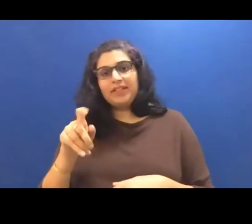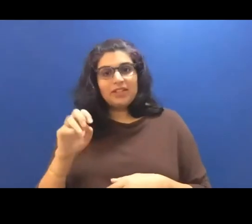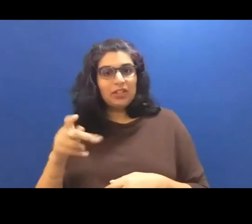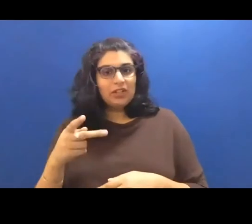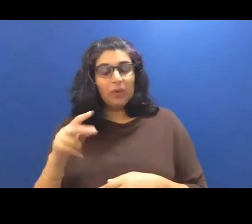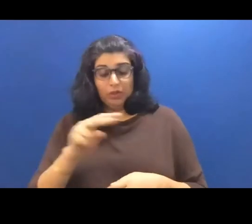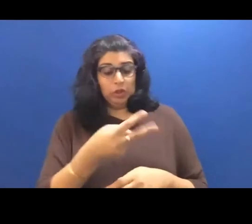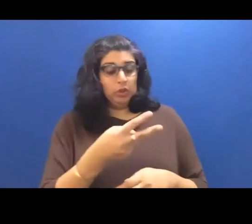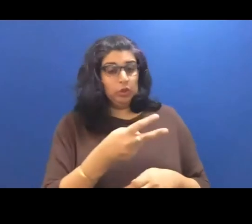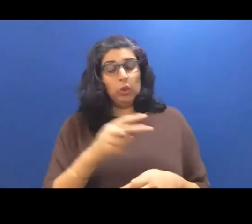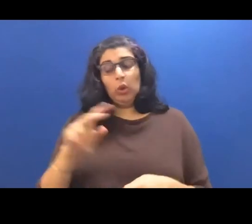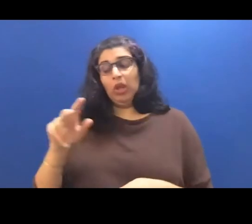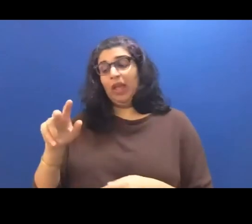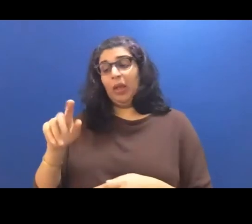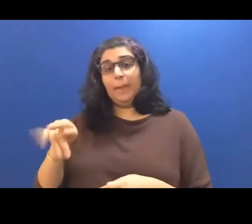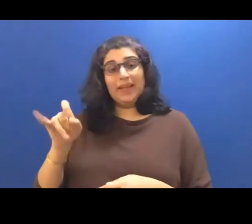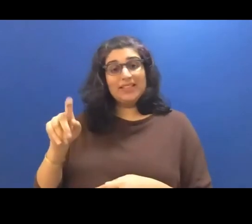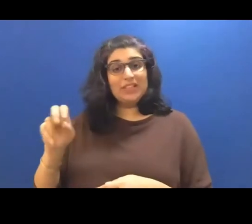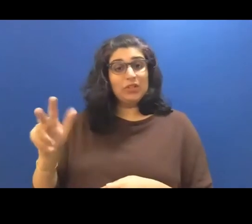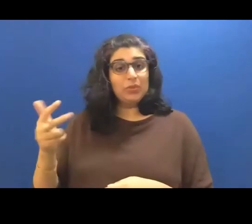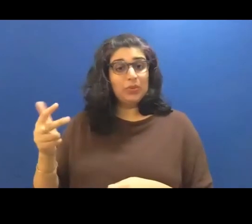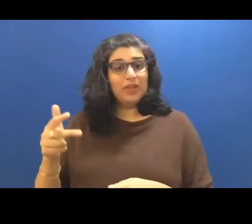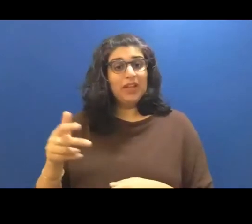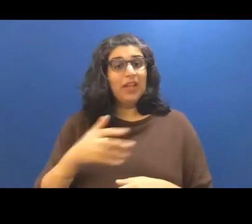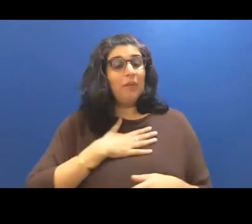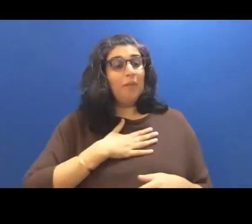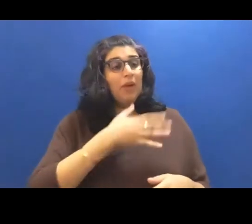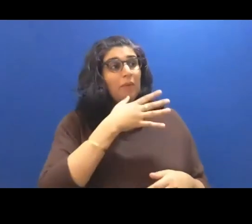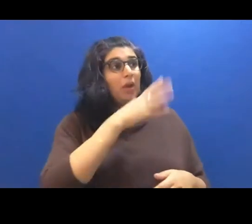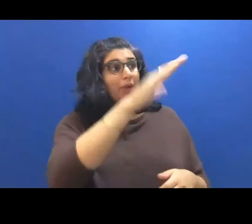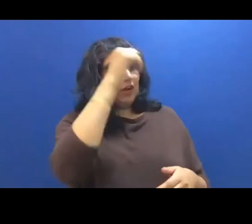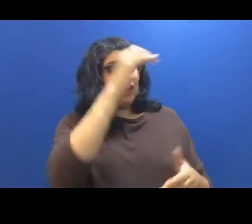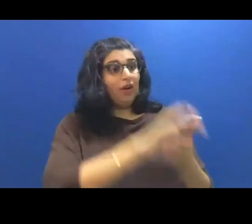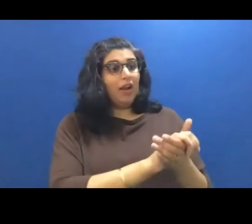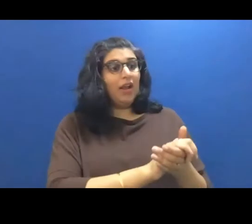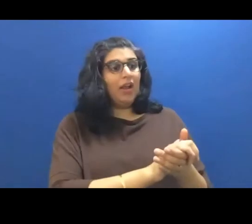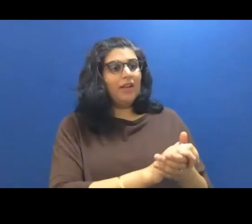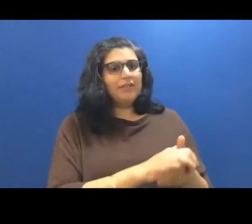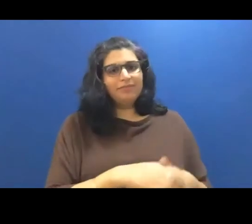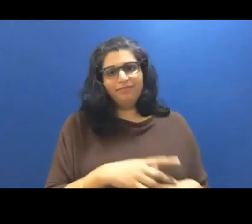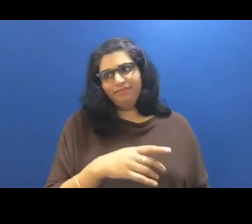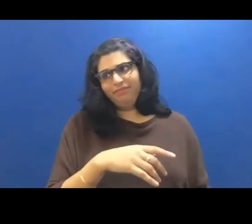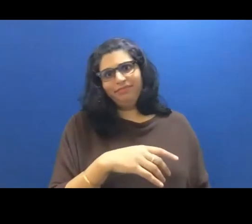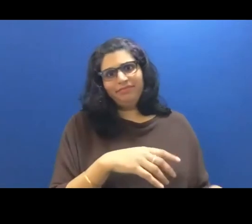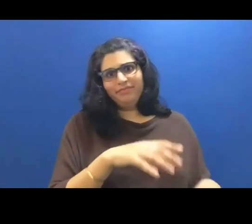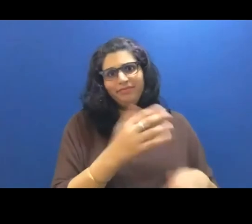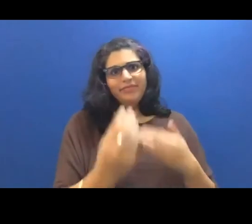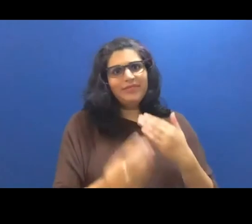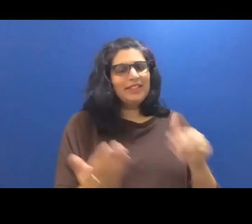me into coming here with her and her husband for discount Asian food. A red haired waiter